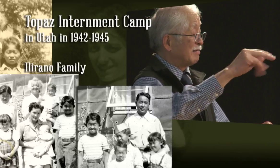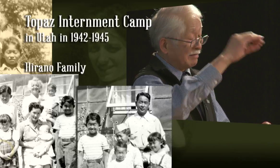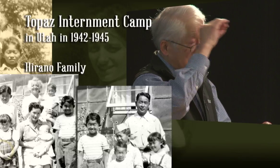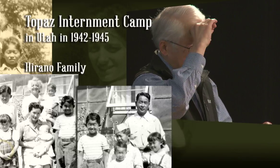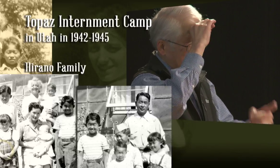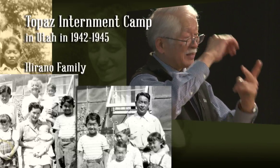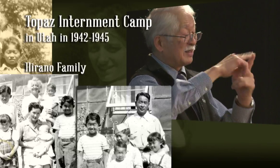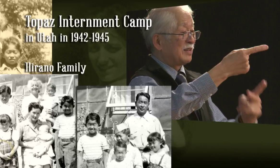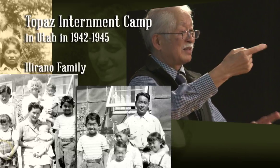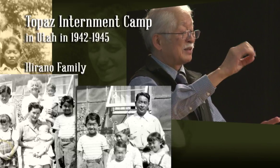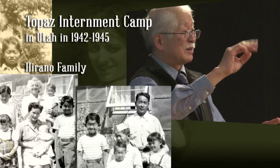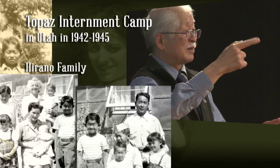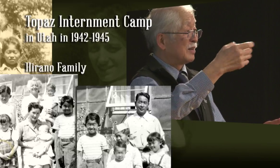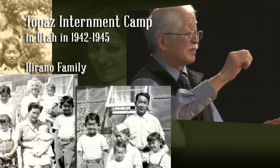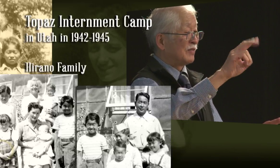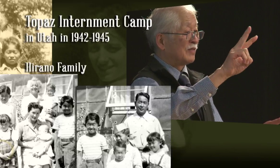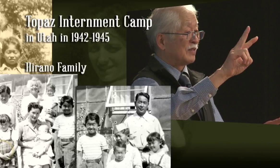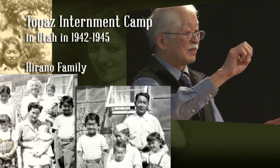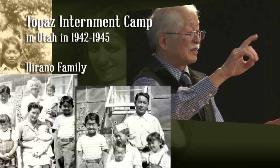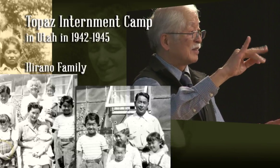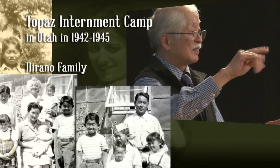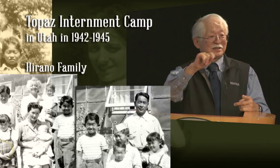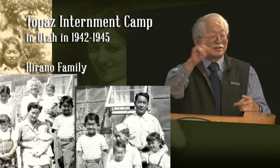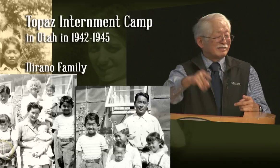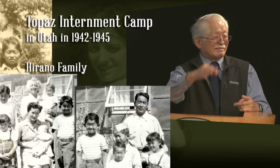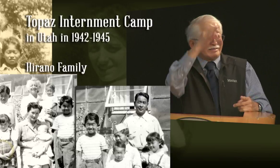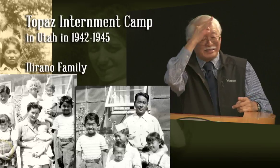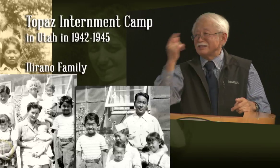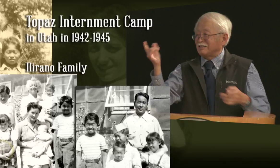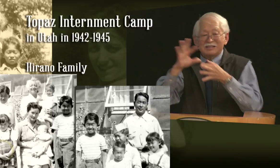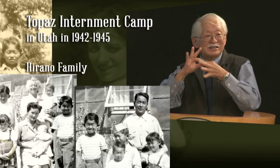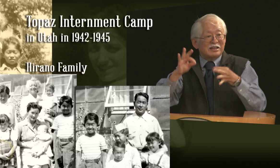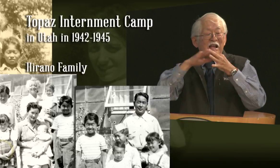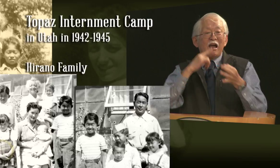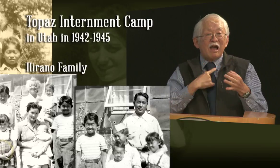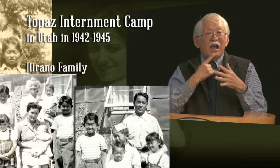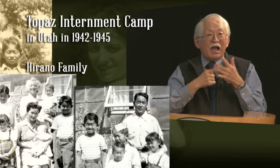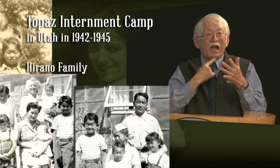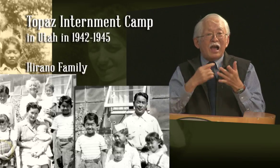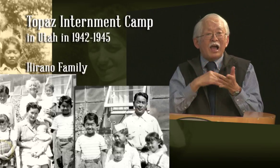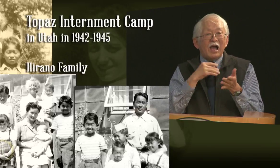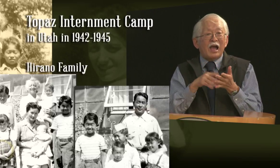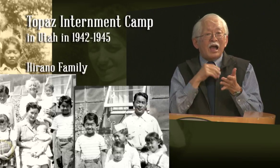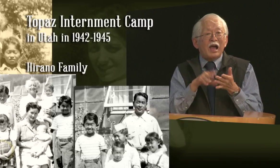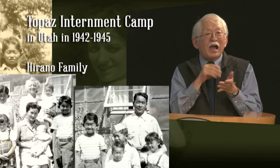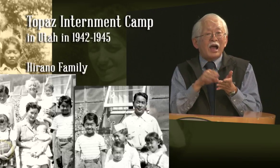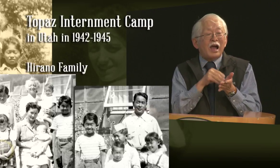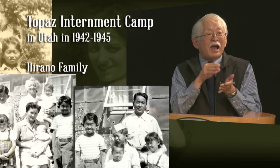I didn't know anything about that the Congress at Milan, I didn't know about George Veditz, I did know about any of this. It was when I